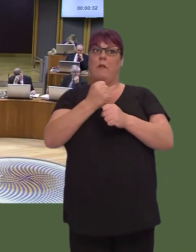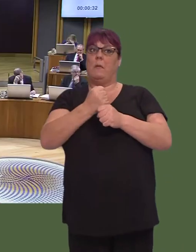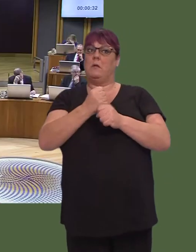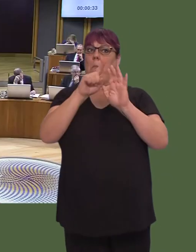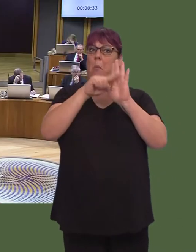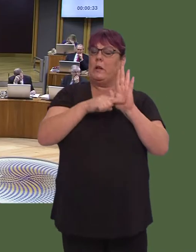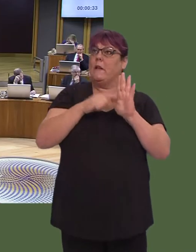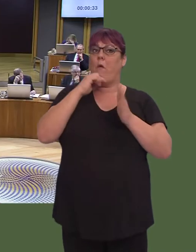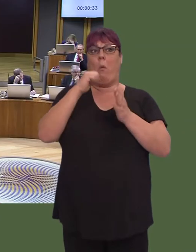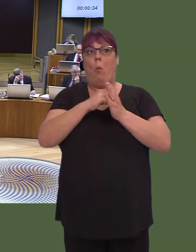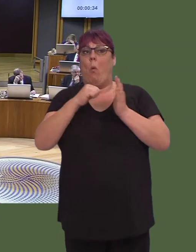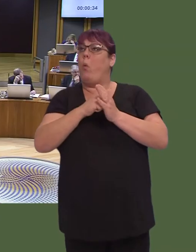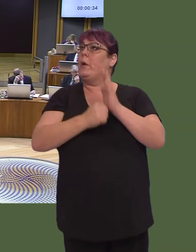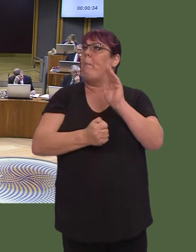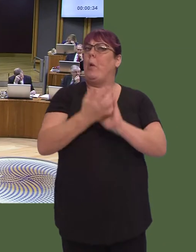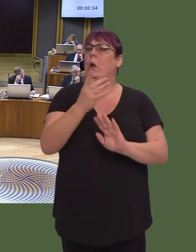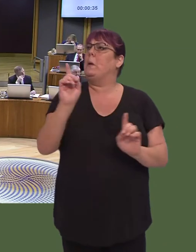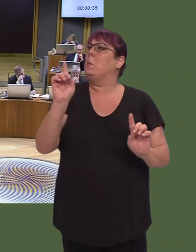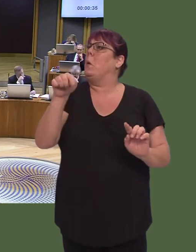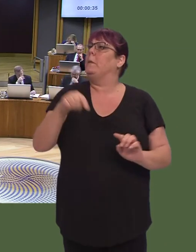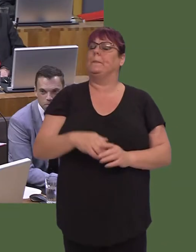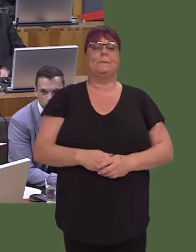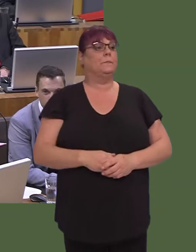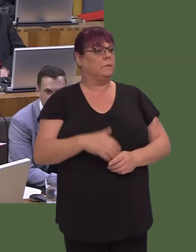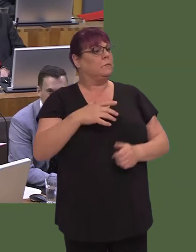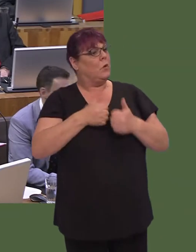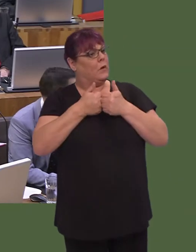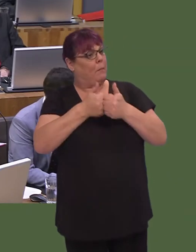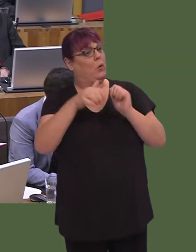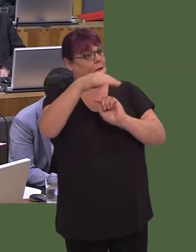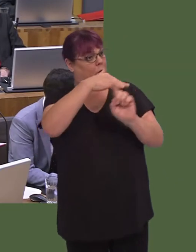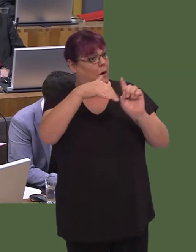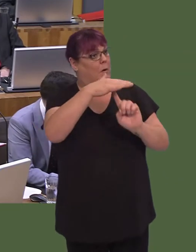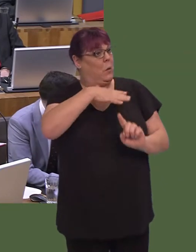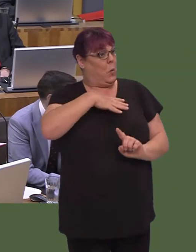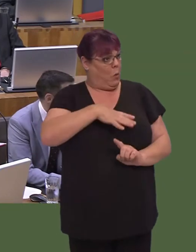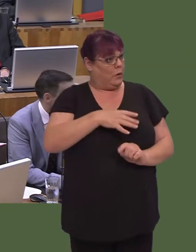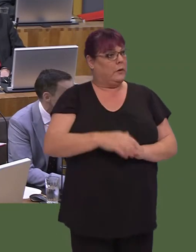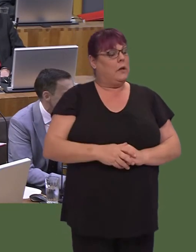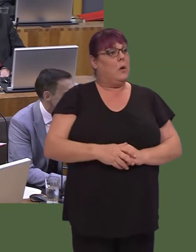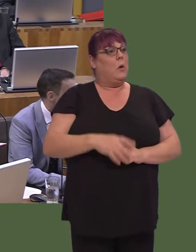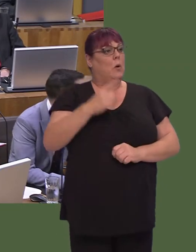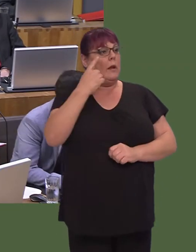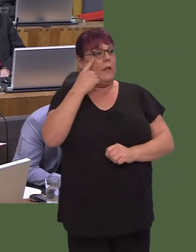Carwyn Jones AM: We are supportive of biomass but, of course, we want to make sure that the energy mix is as broad as possible, whilst taking into account our commitments in terms